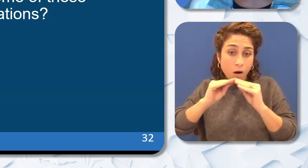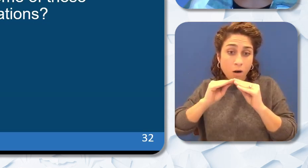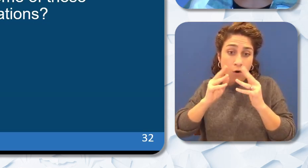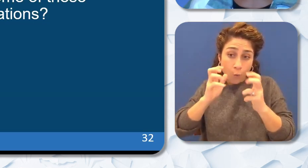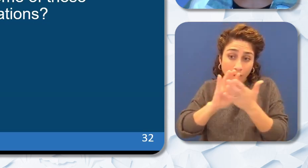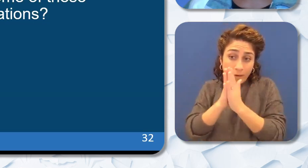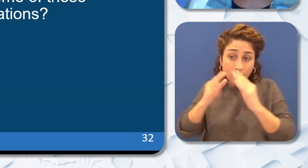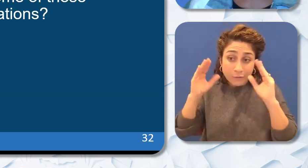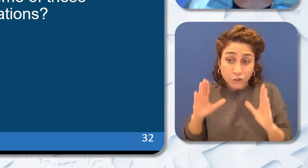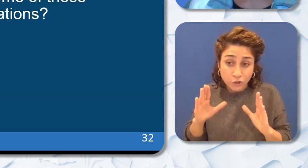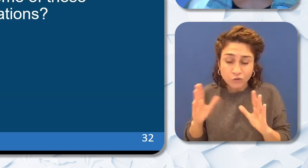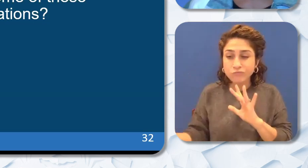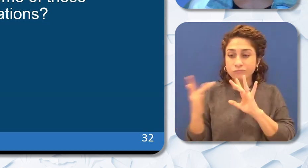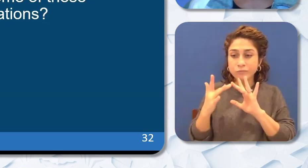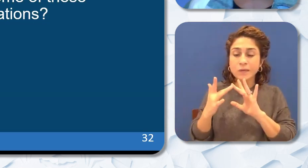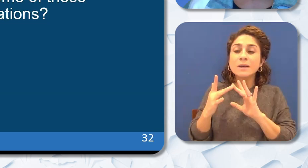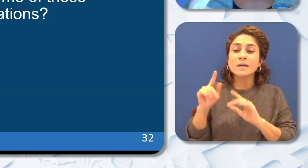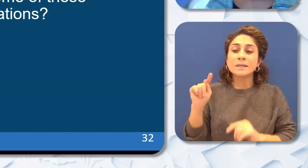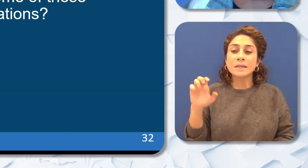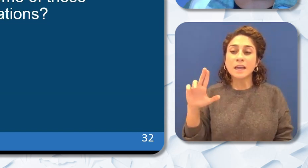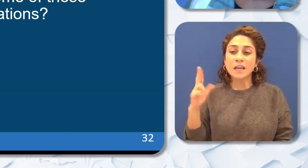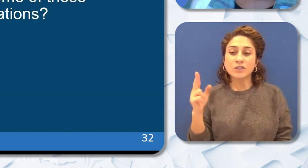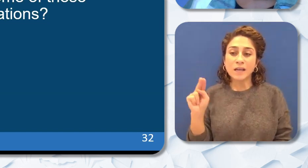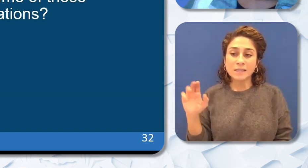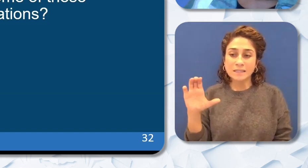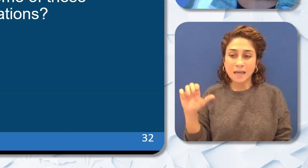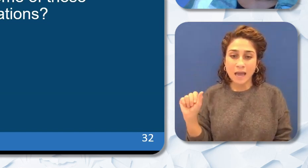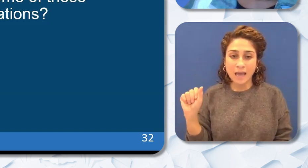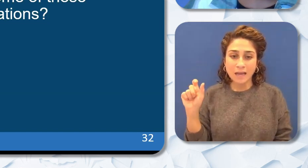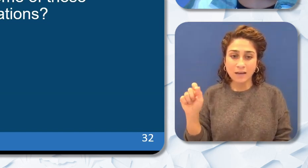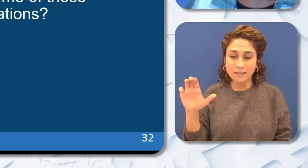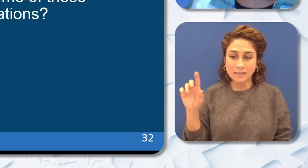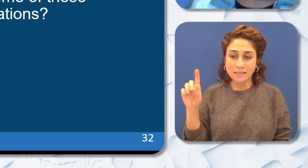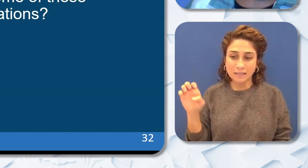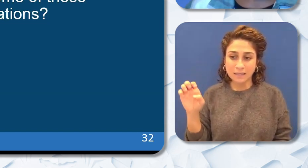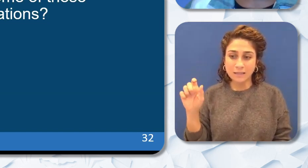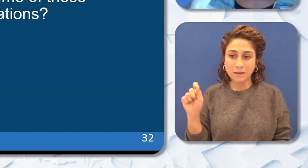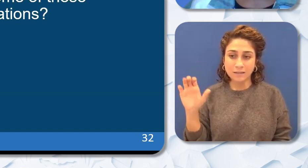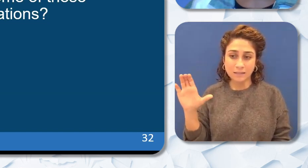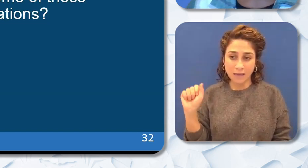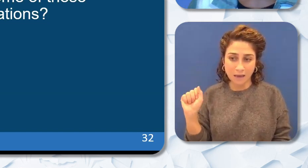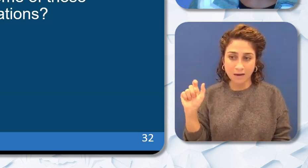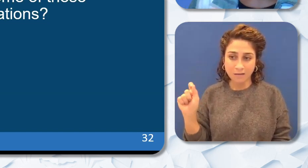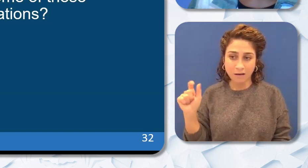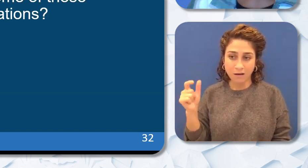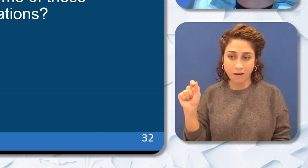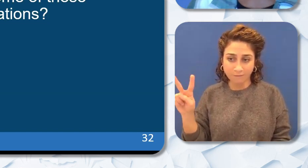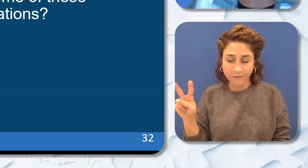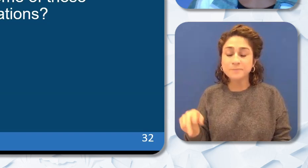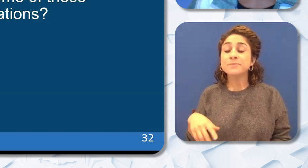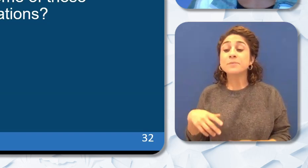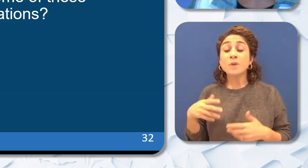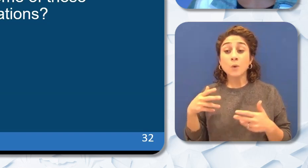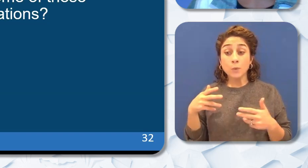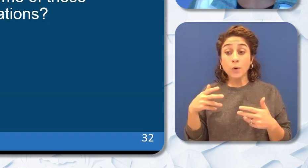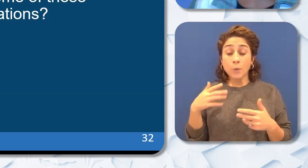out to us at teachinca.cde.ca.gov. Now as stated earlier we know that well prepared teachers stay